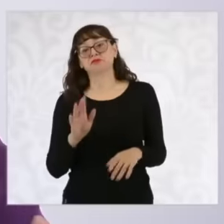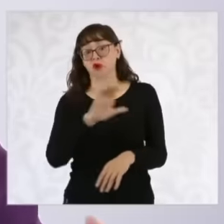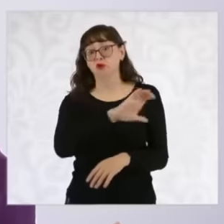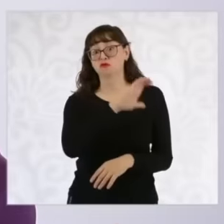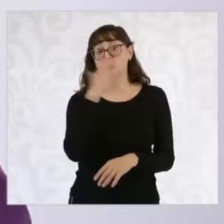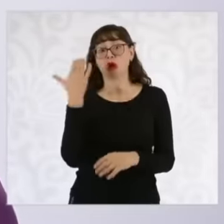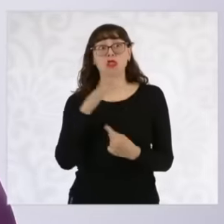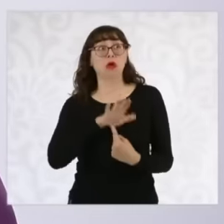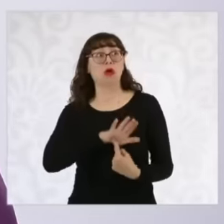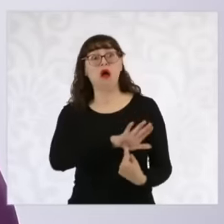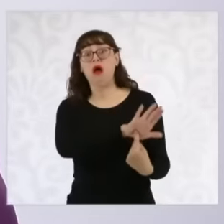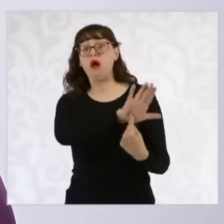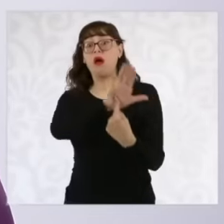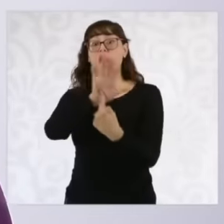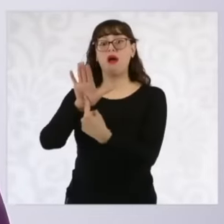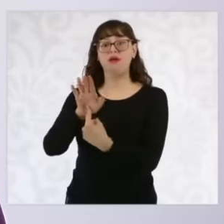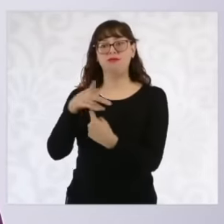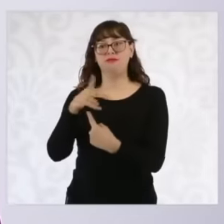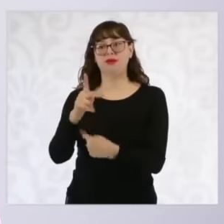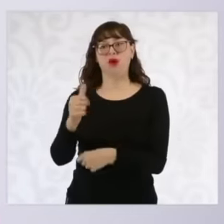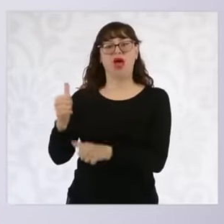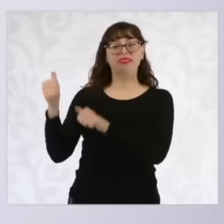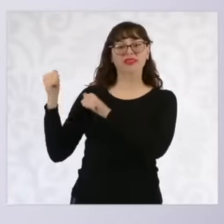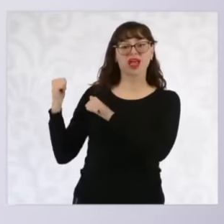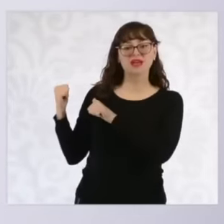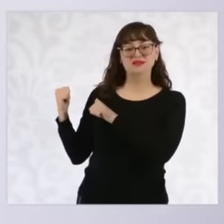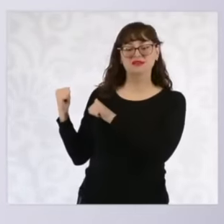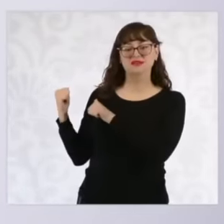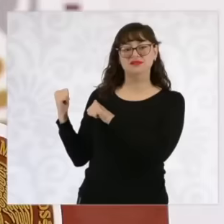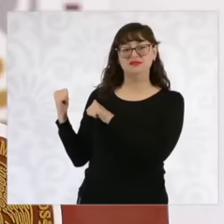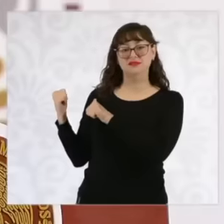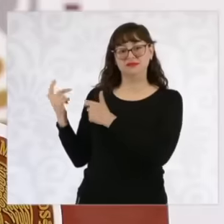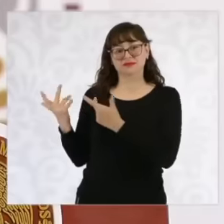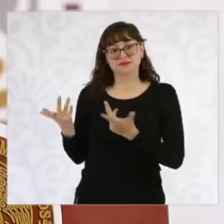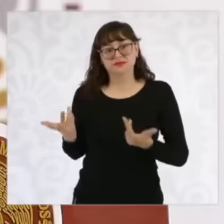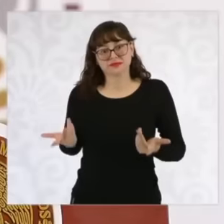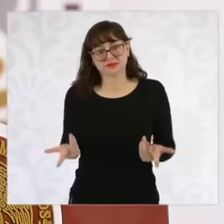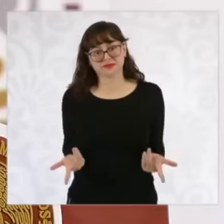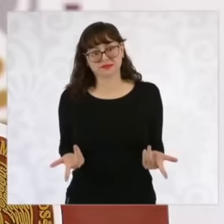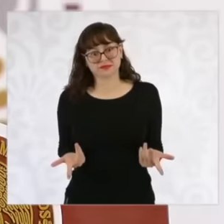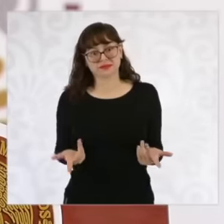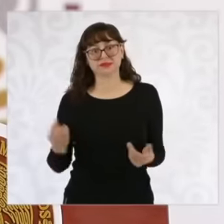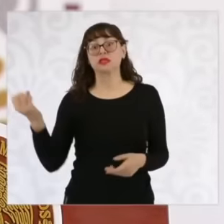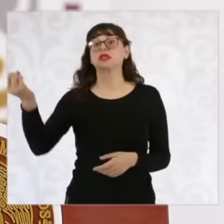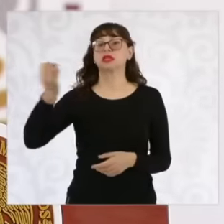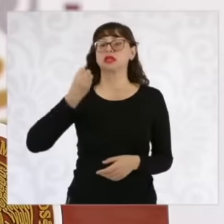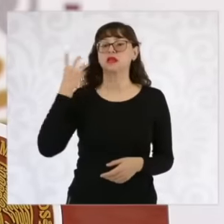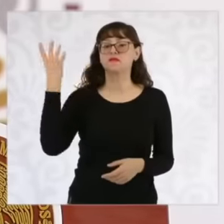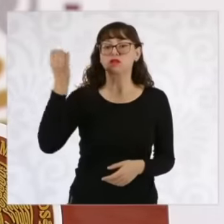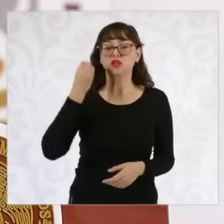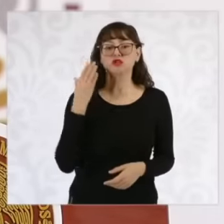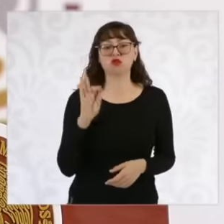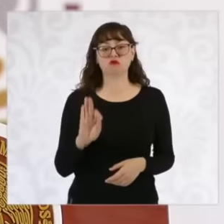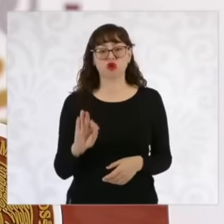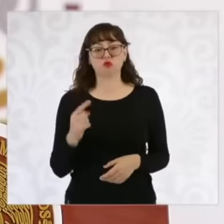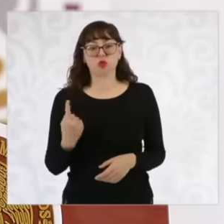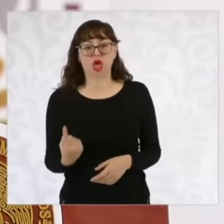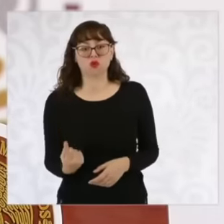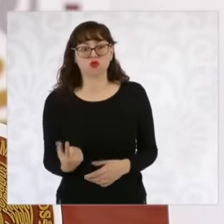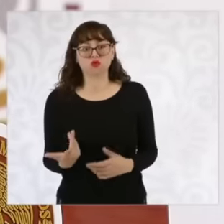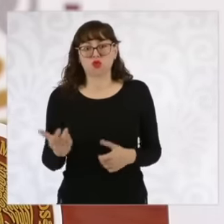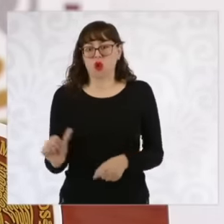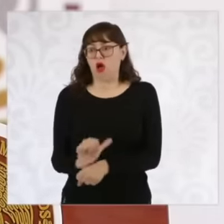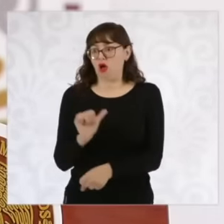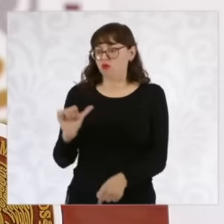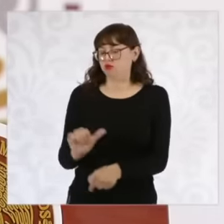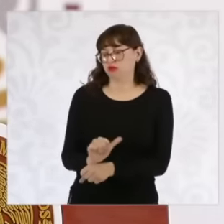Well all the time eh Formula 1 because it is a very important national international event